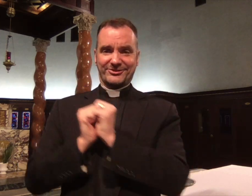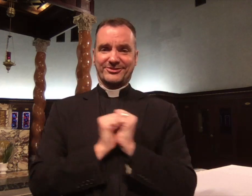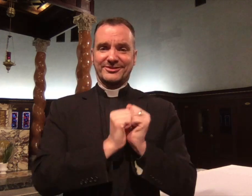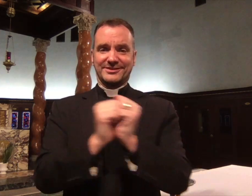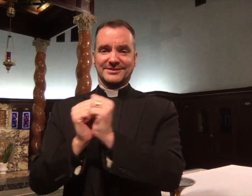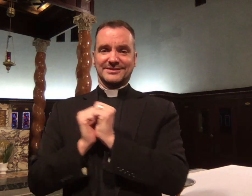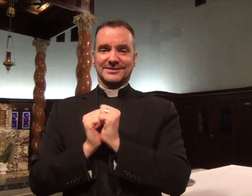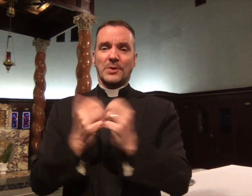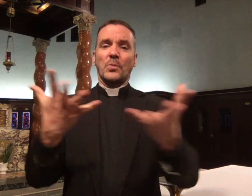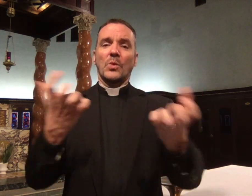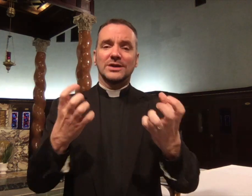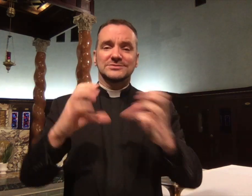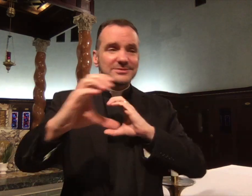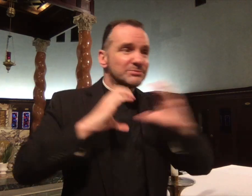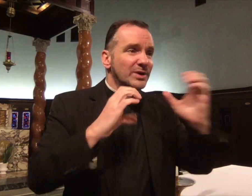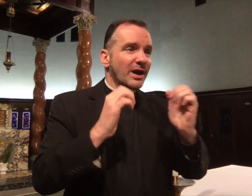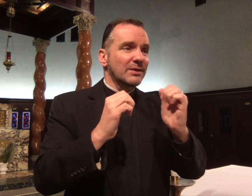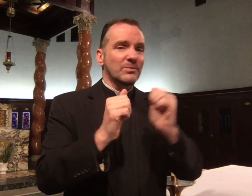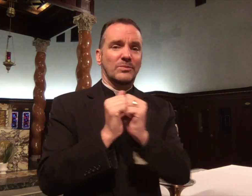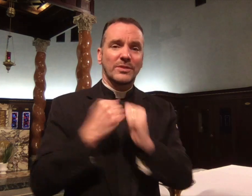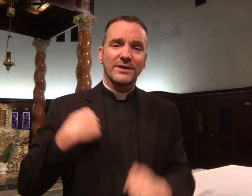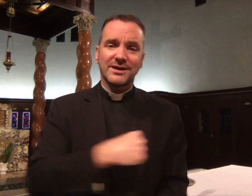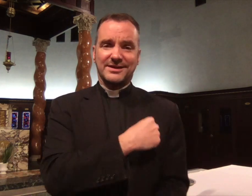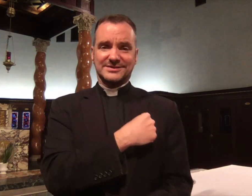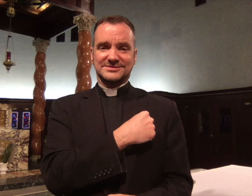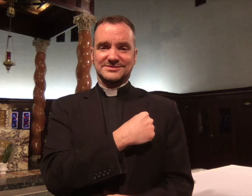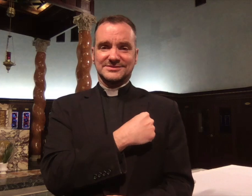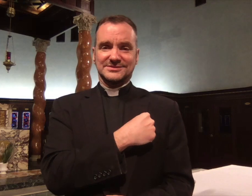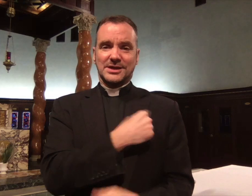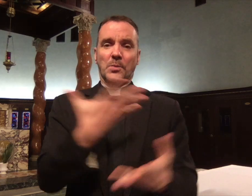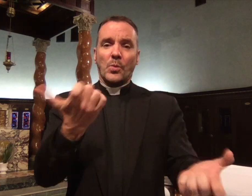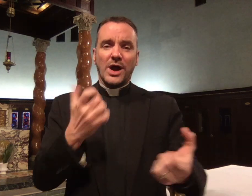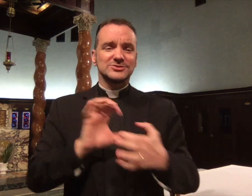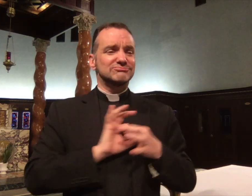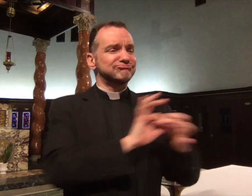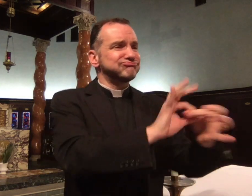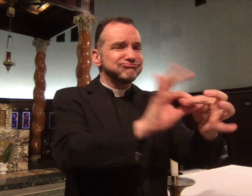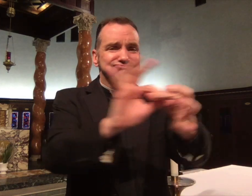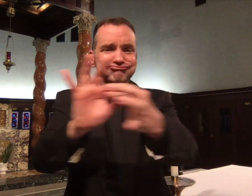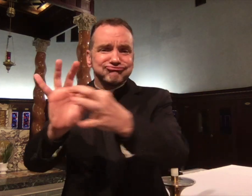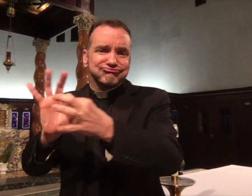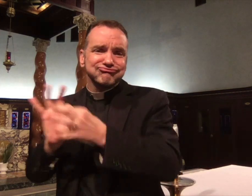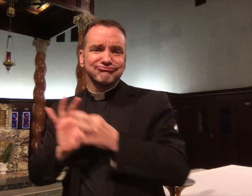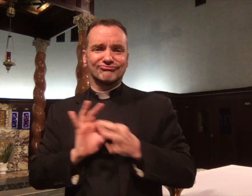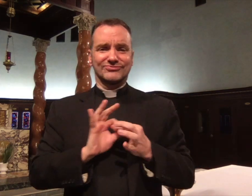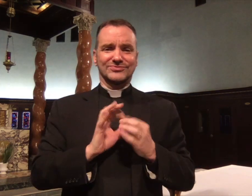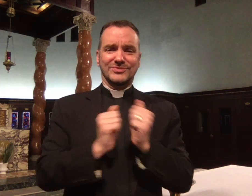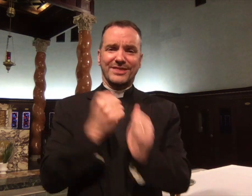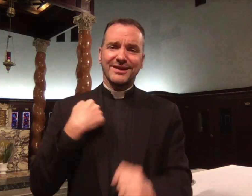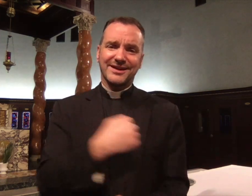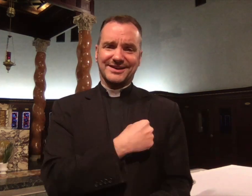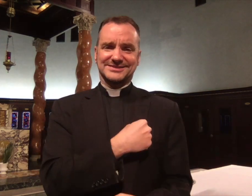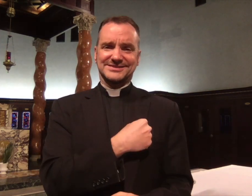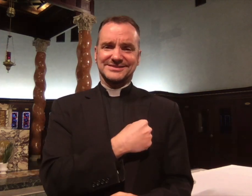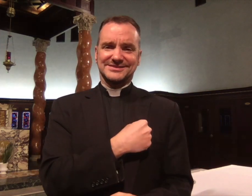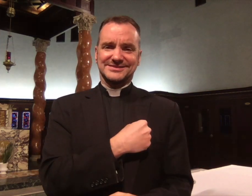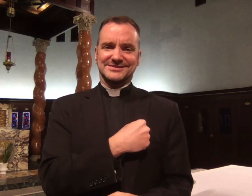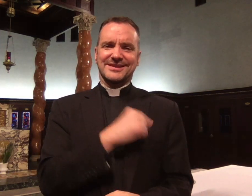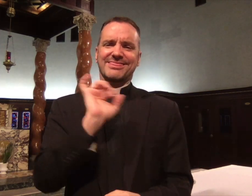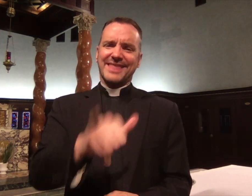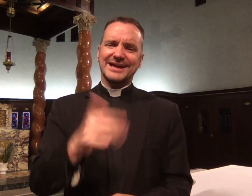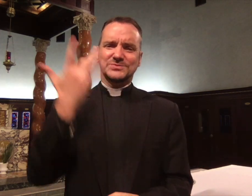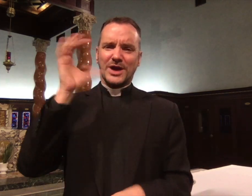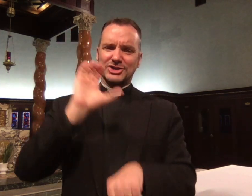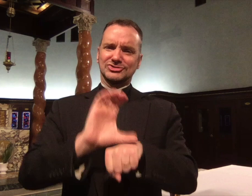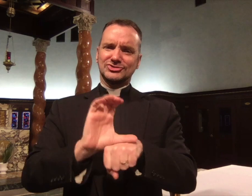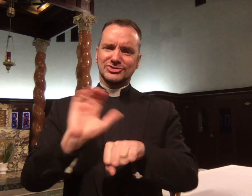eat and drink together, and he wants to communicate with us and for us to bond with each other.